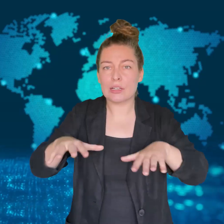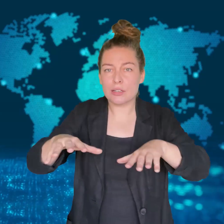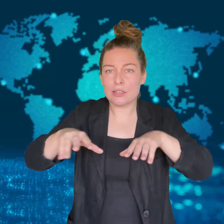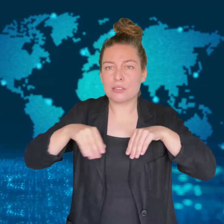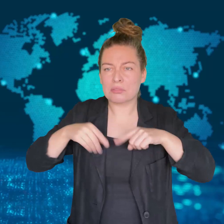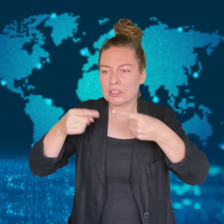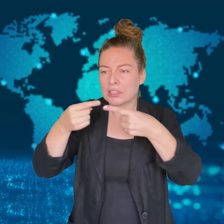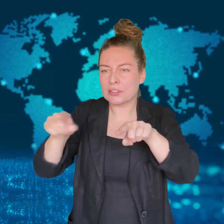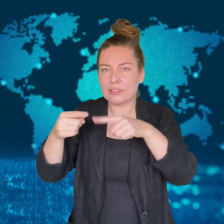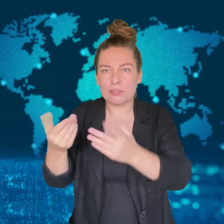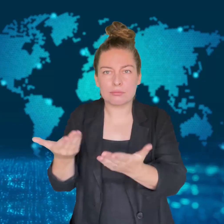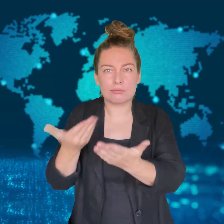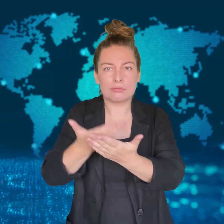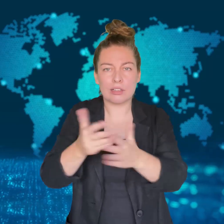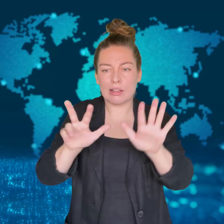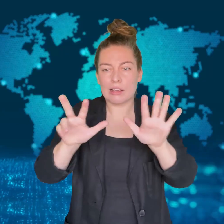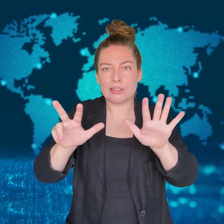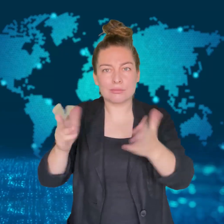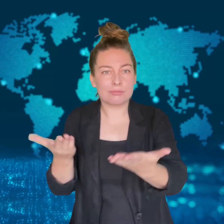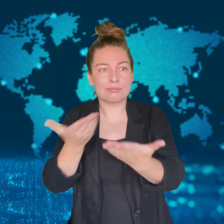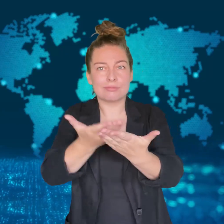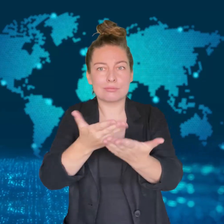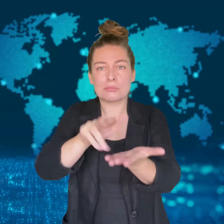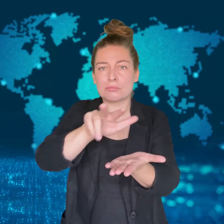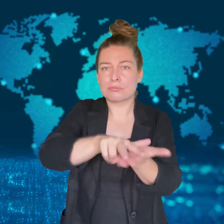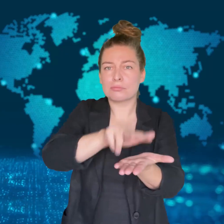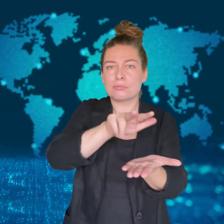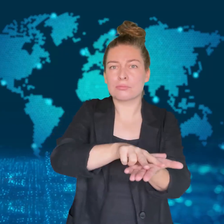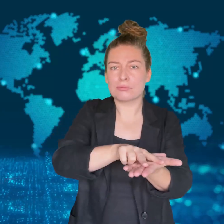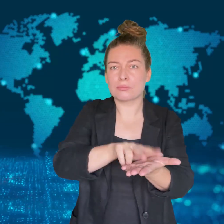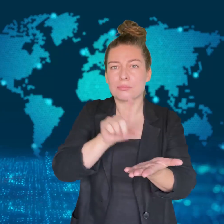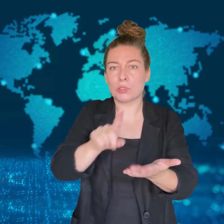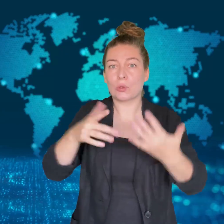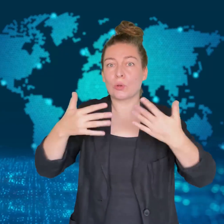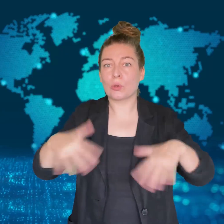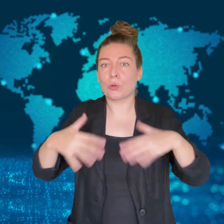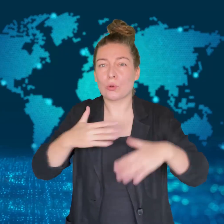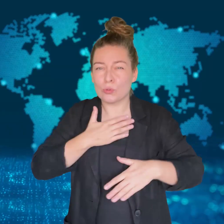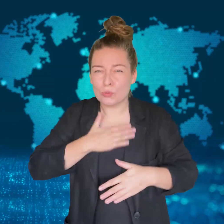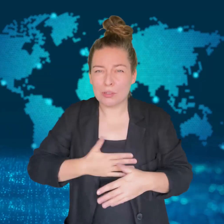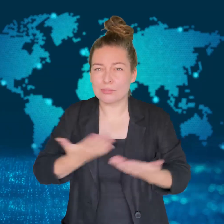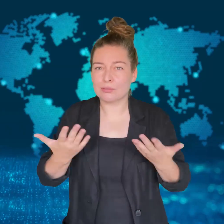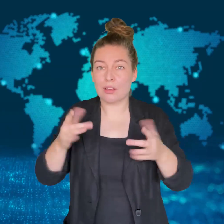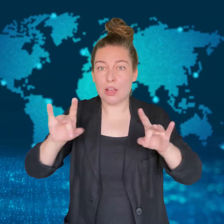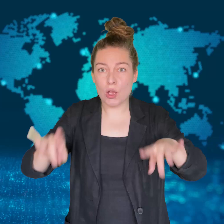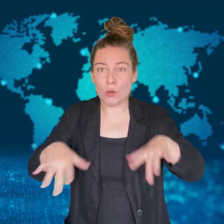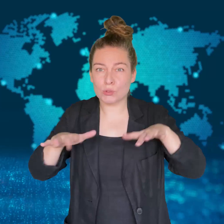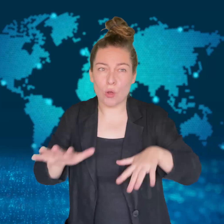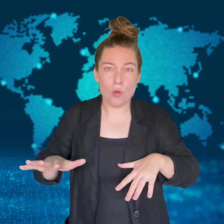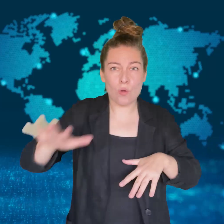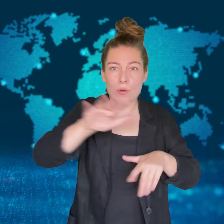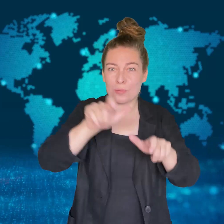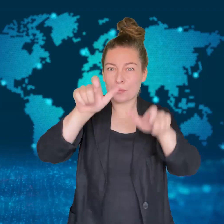Eight other proposals passed.